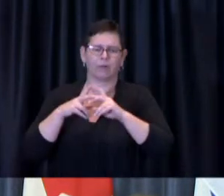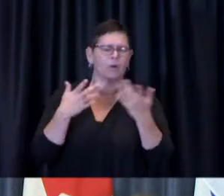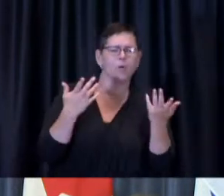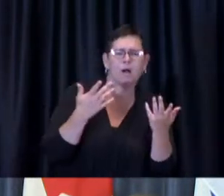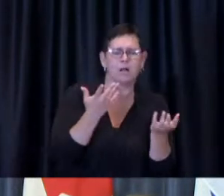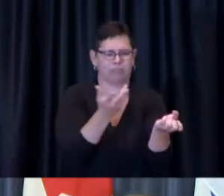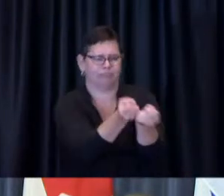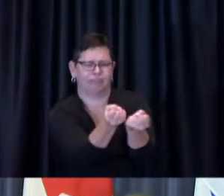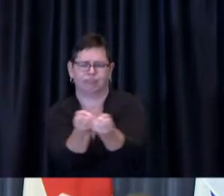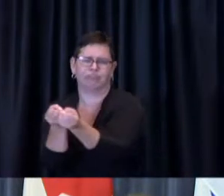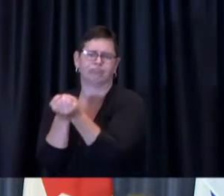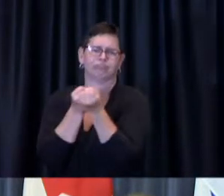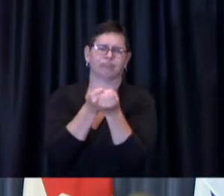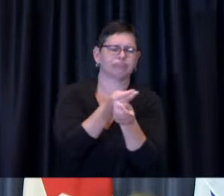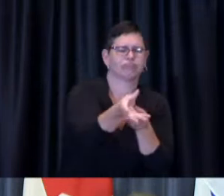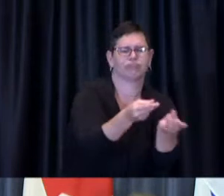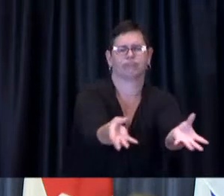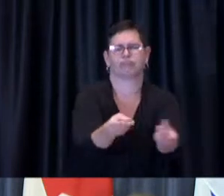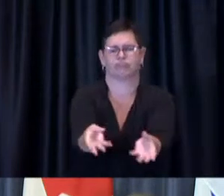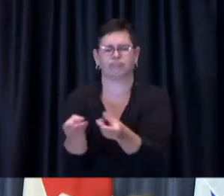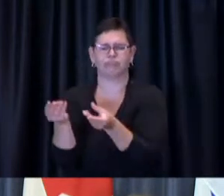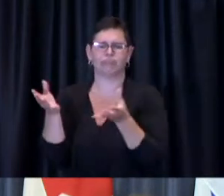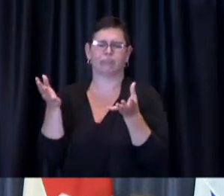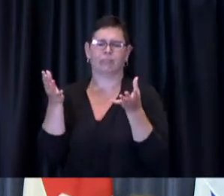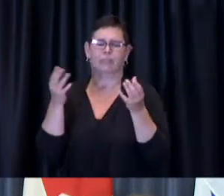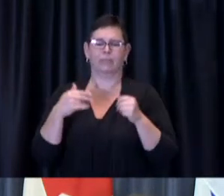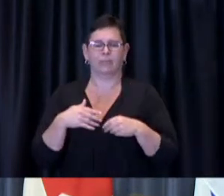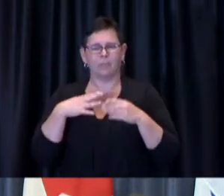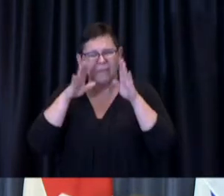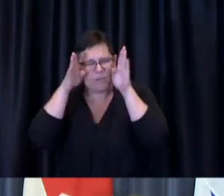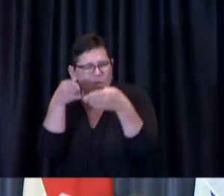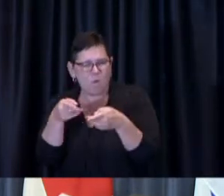vaccine coverage rates and infection rates and uh the myriad of data that that